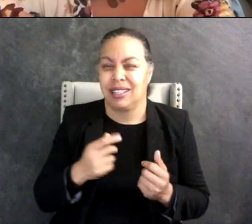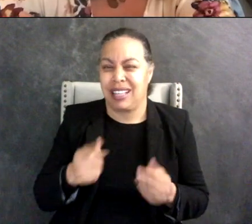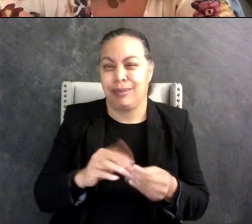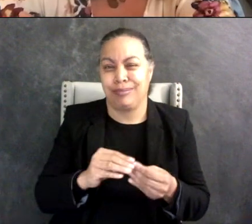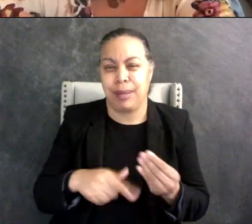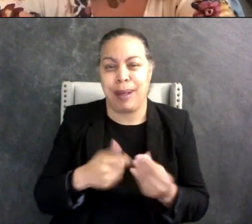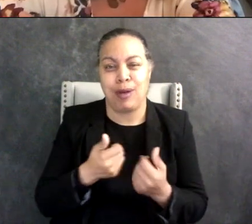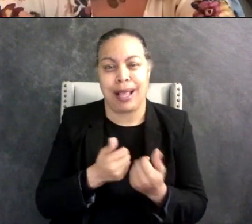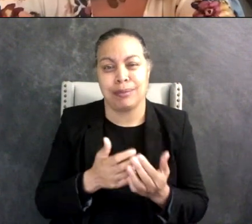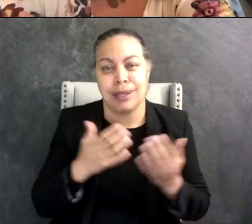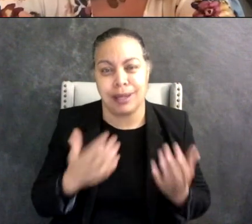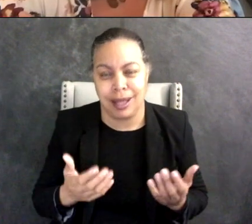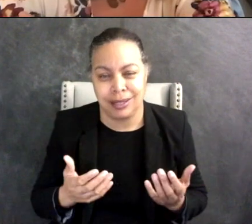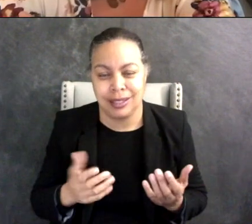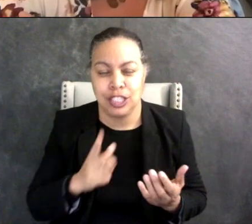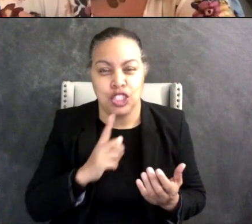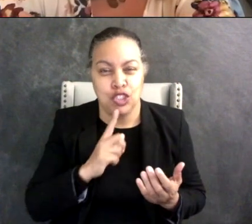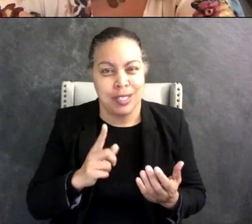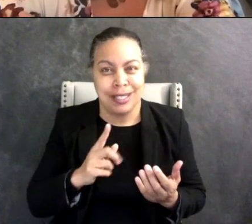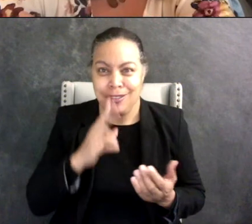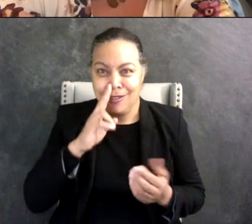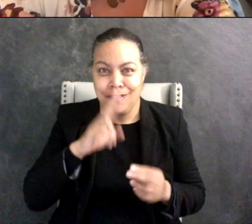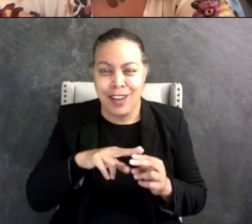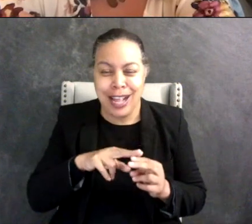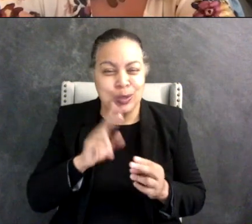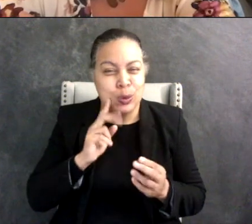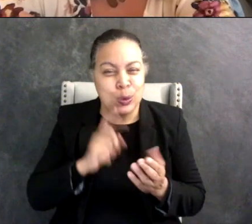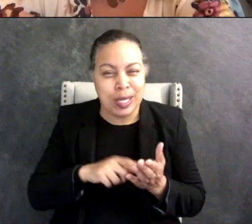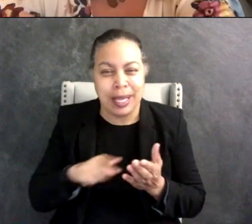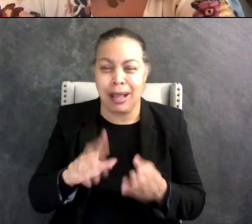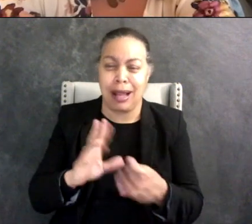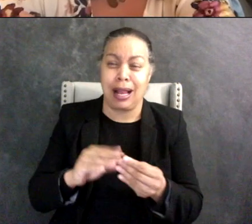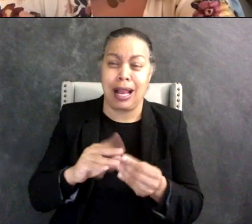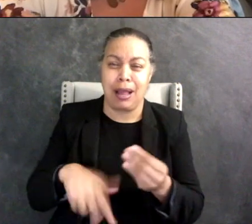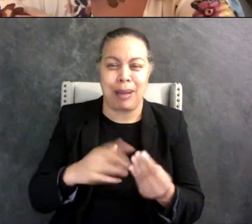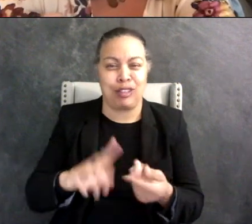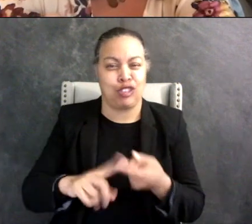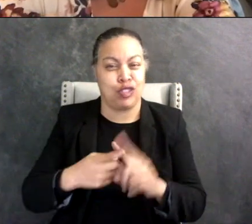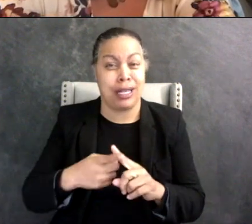excited he gets to talk about his friend, they just have so much in common, and also